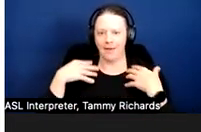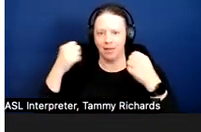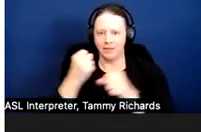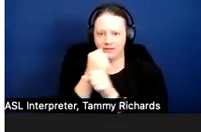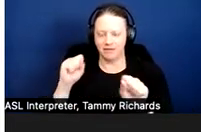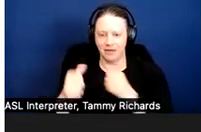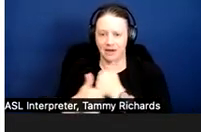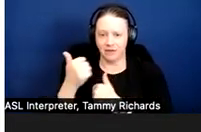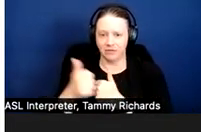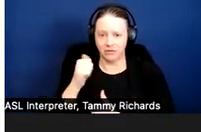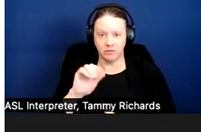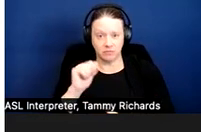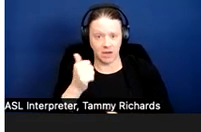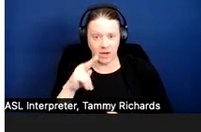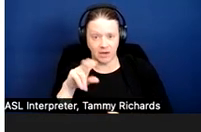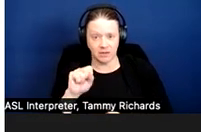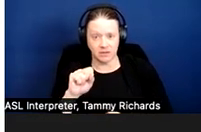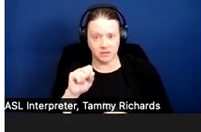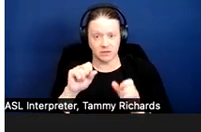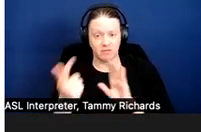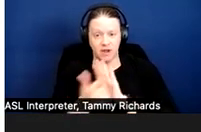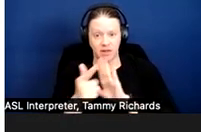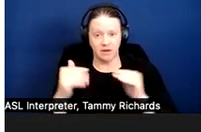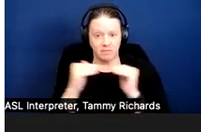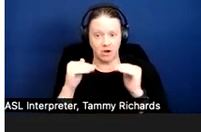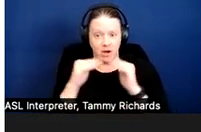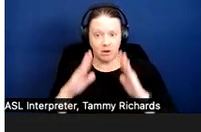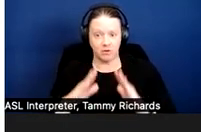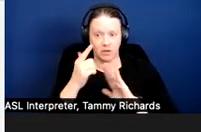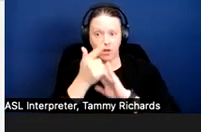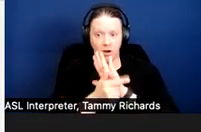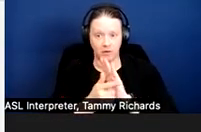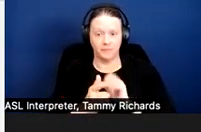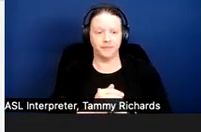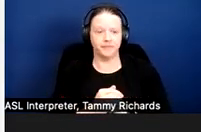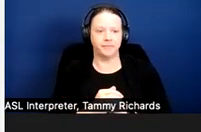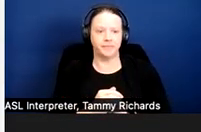Has Trina violated any housing law? Next page.